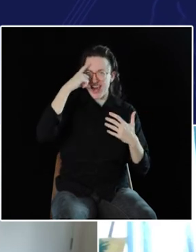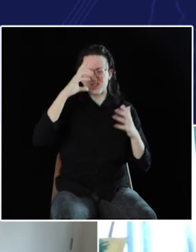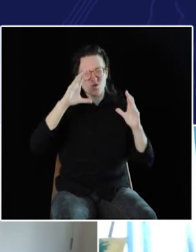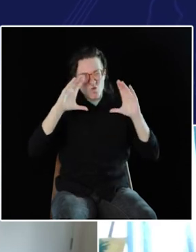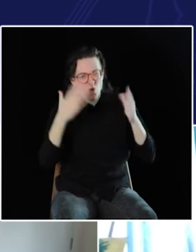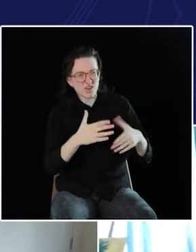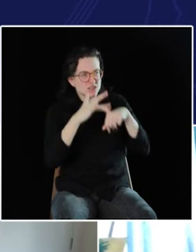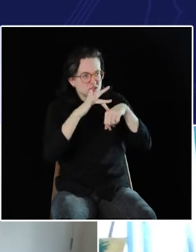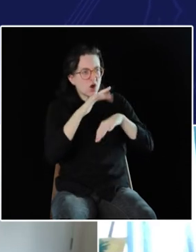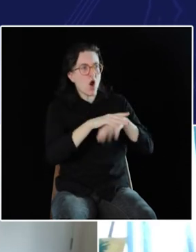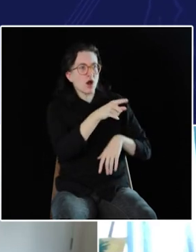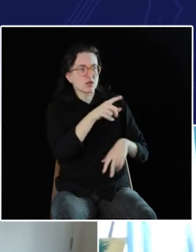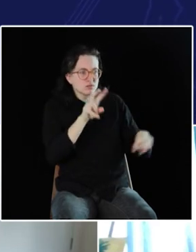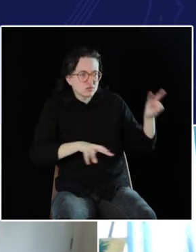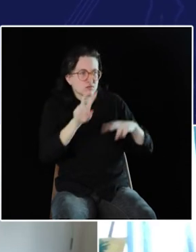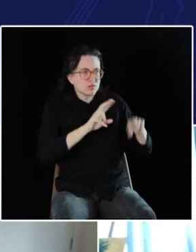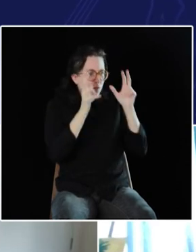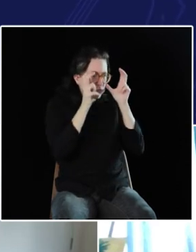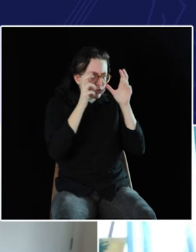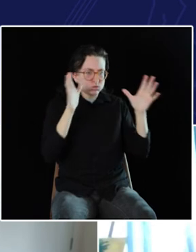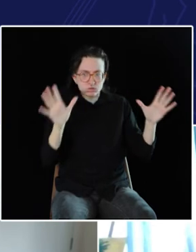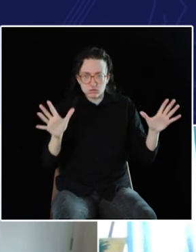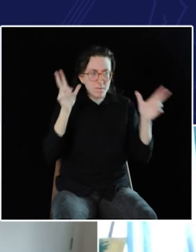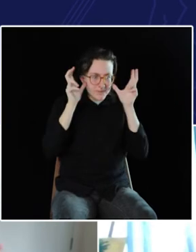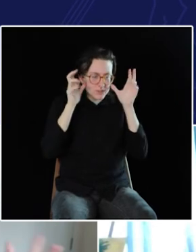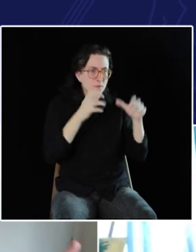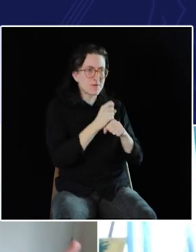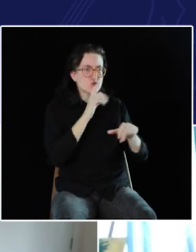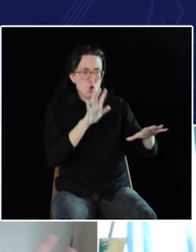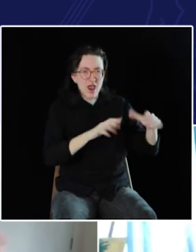because my brain was so intently focused on monitoring the room,